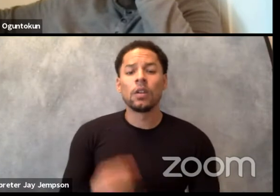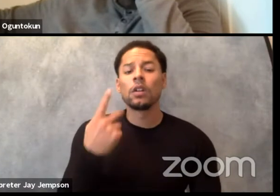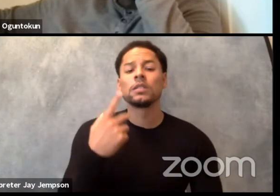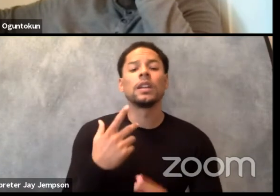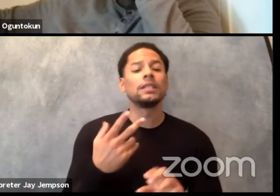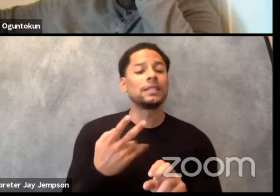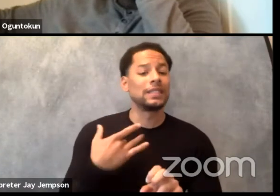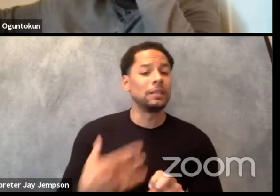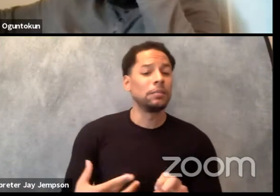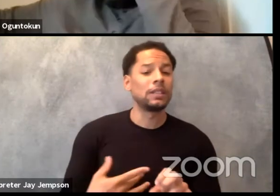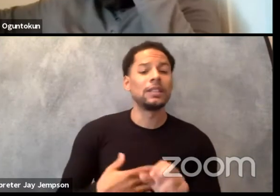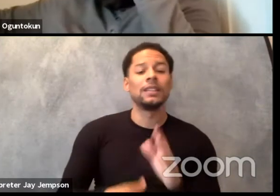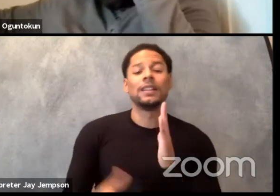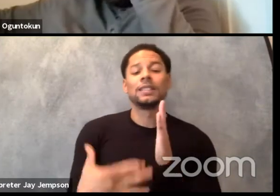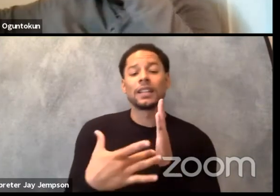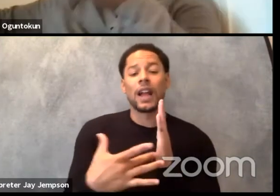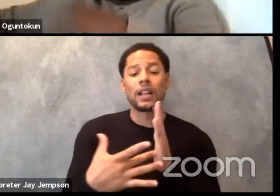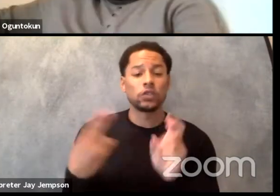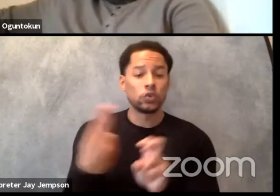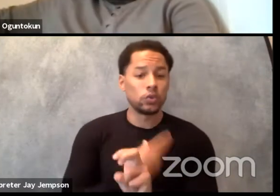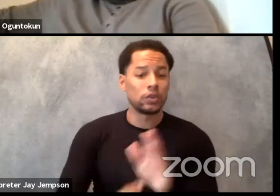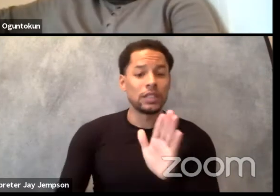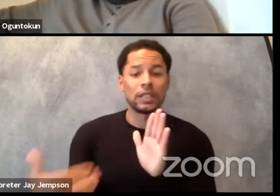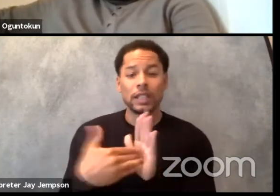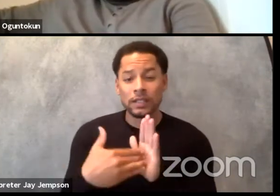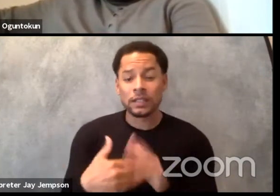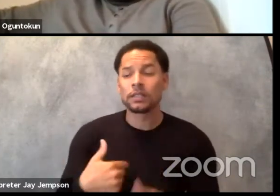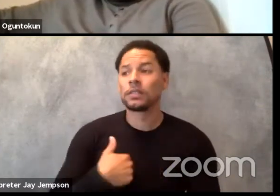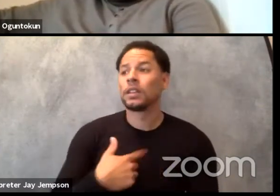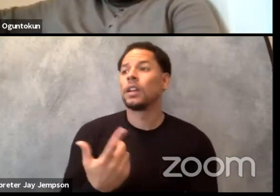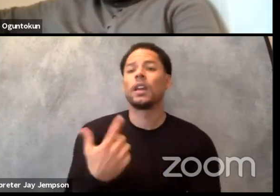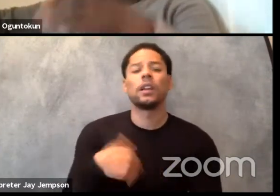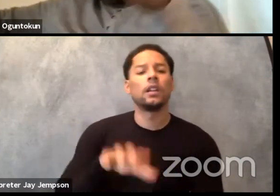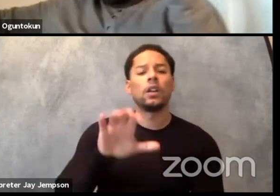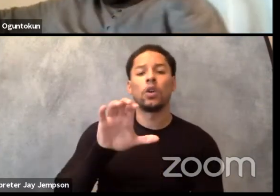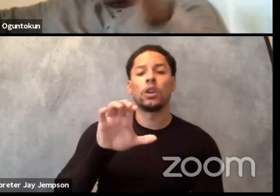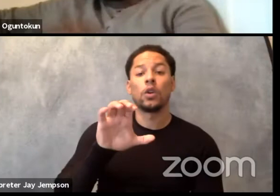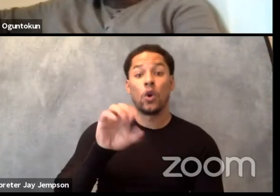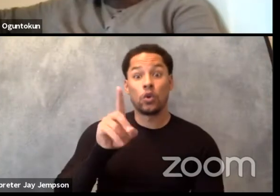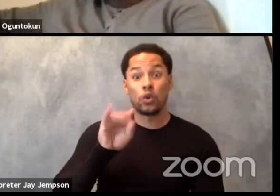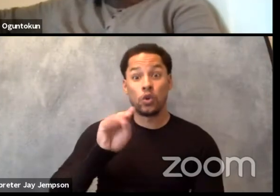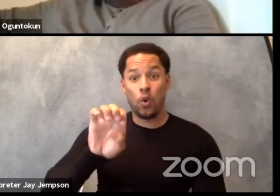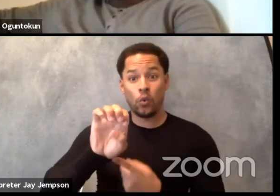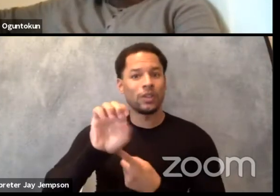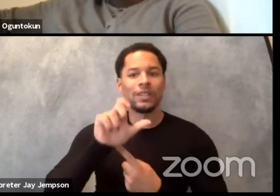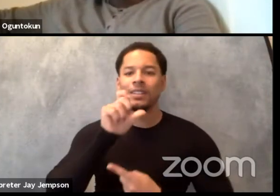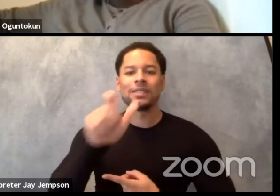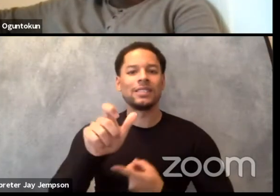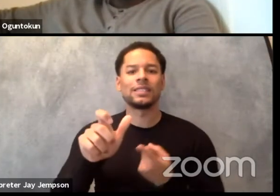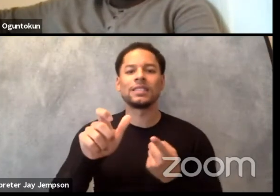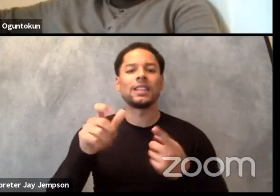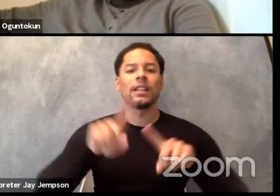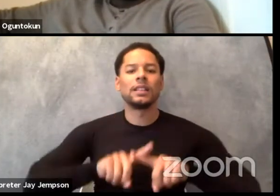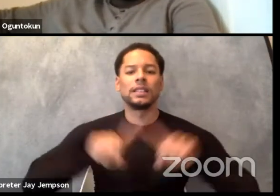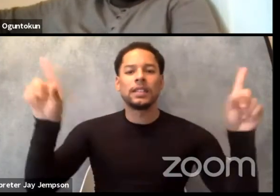and when coding is made it does not imagine an African face or an Asian or Arab face it imagines a white male face